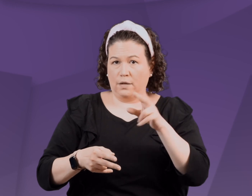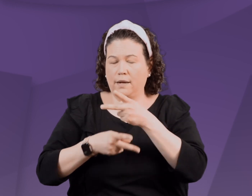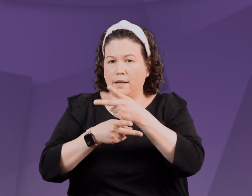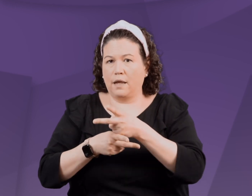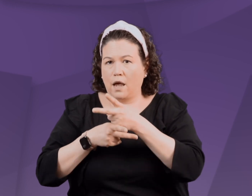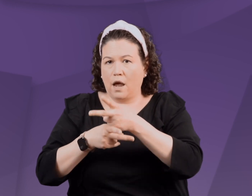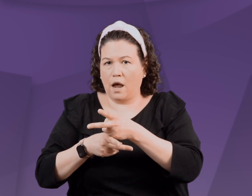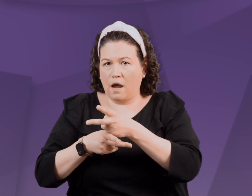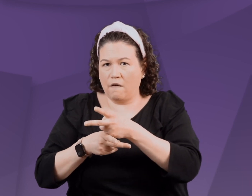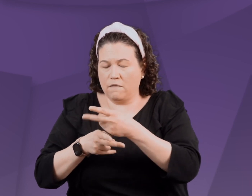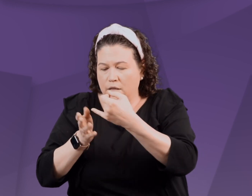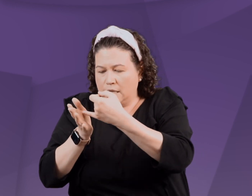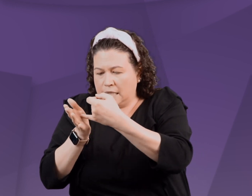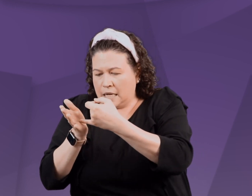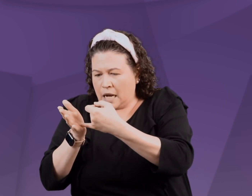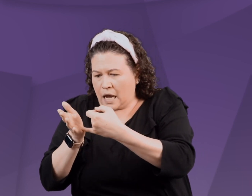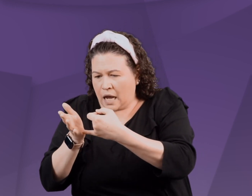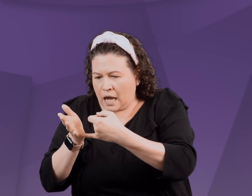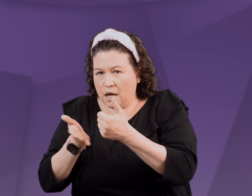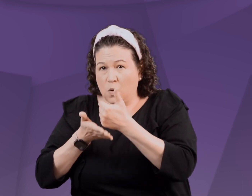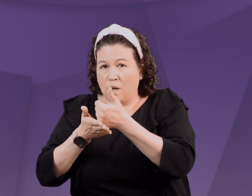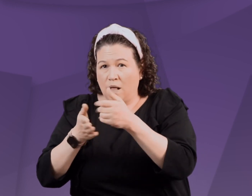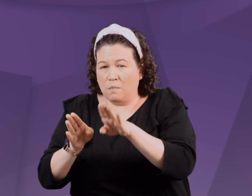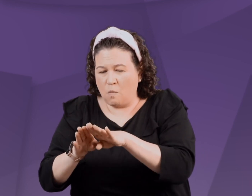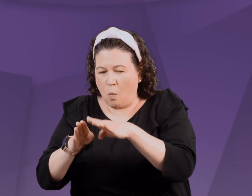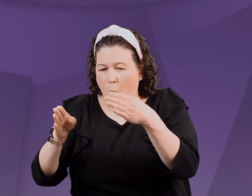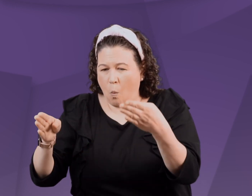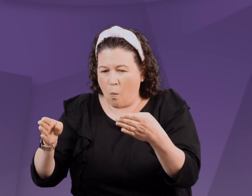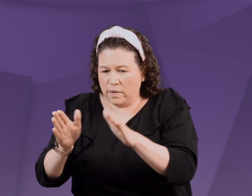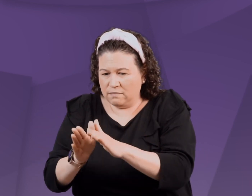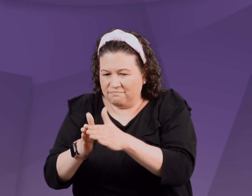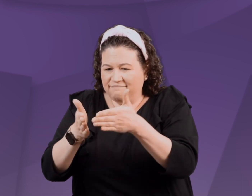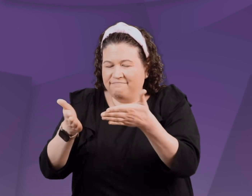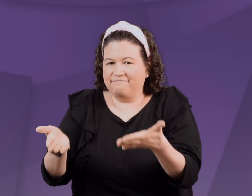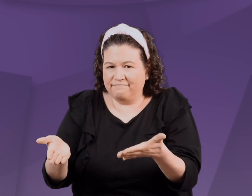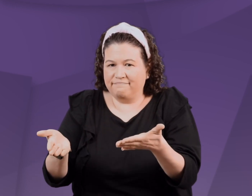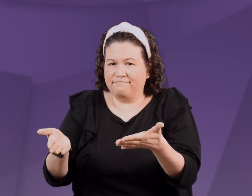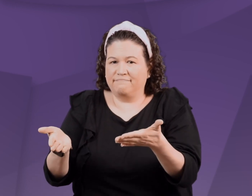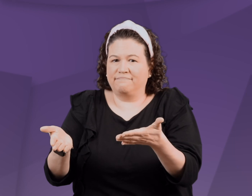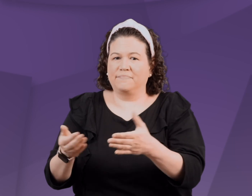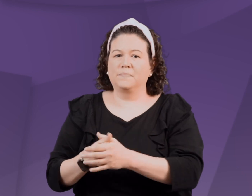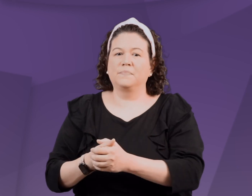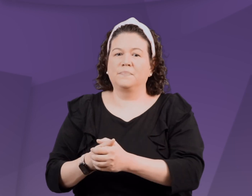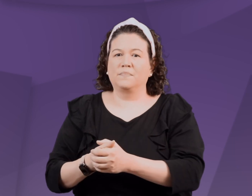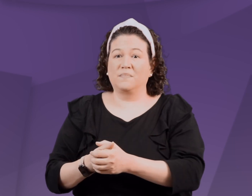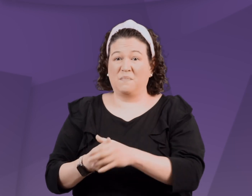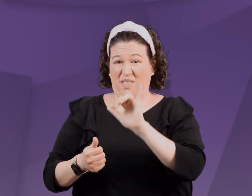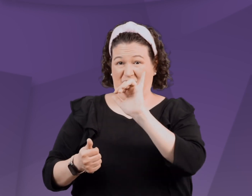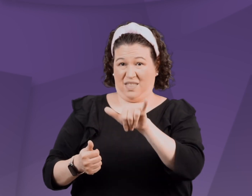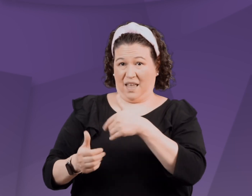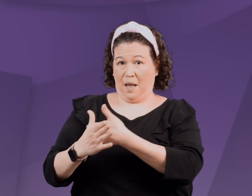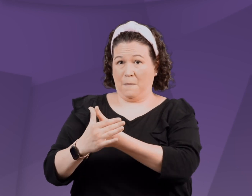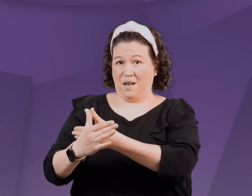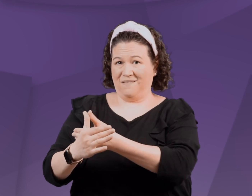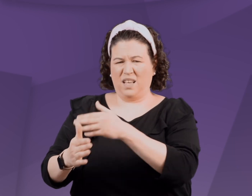with a razor blade doing the equivalent of a cesarean section.